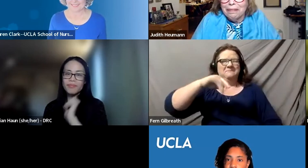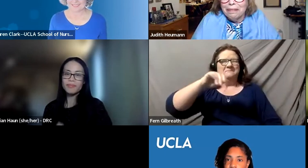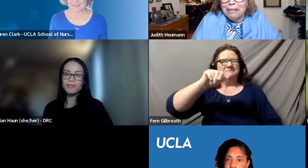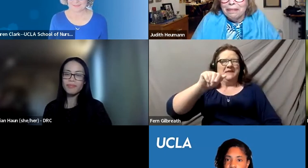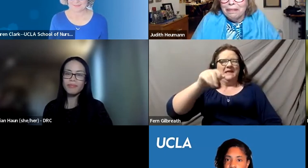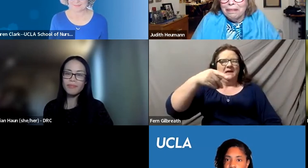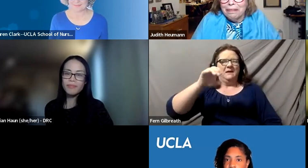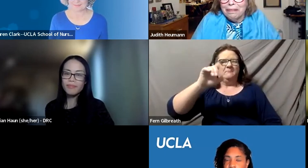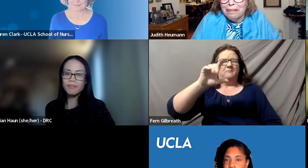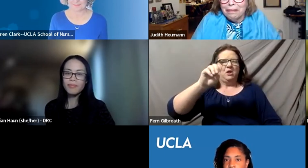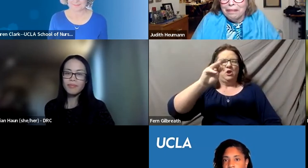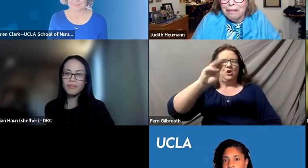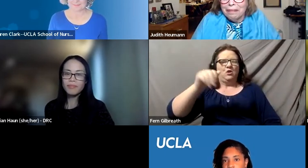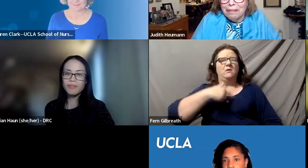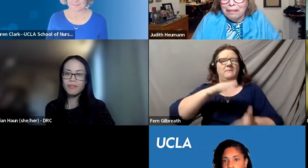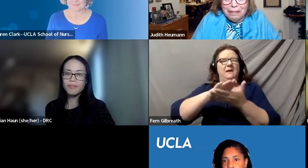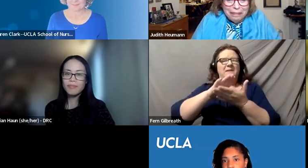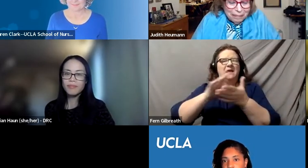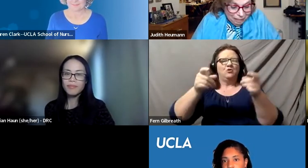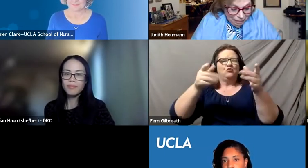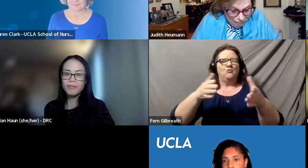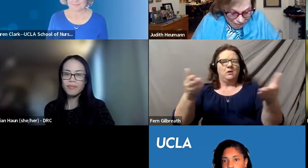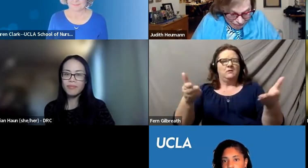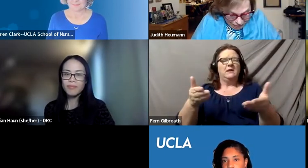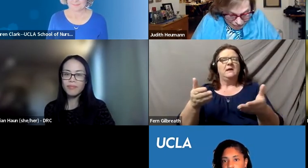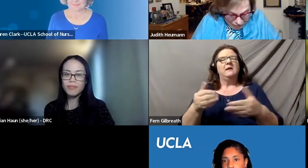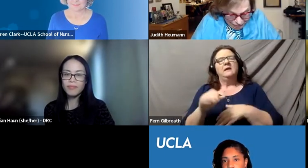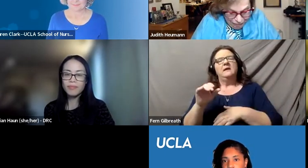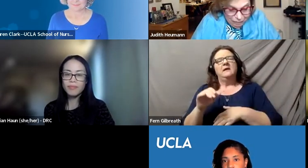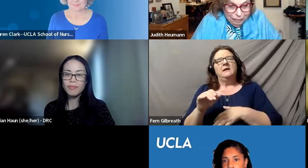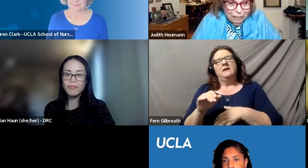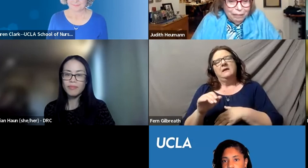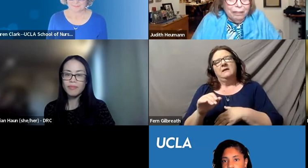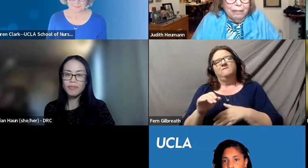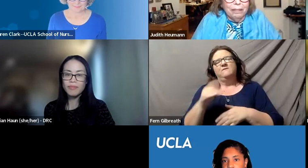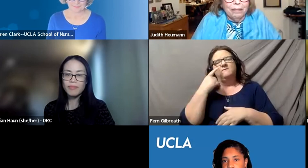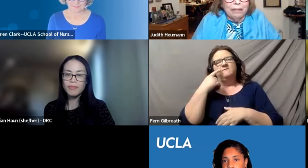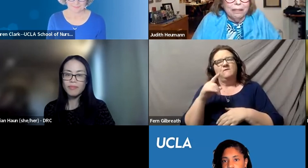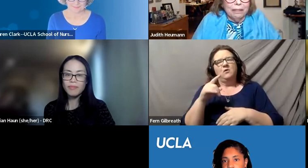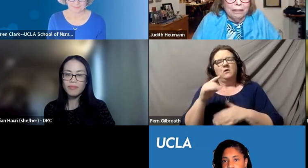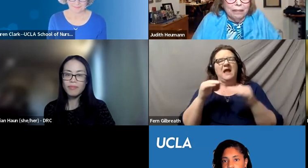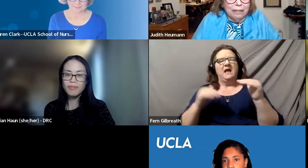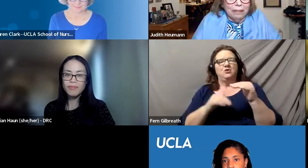and I am an academic coordinator in Undergraduate Education Initiatives representing Disability Studies.